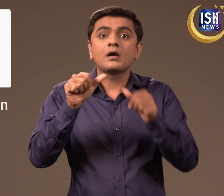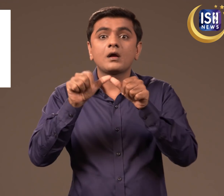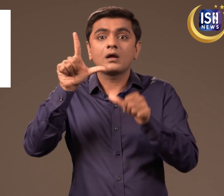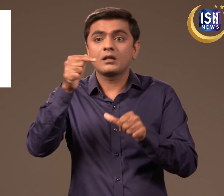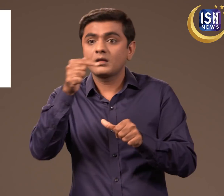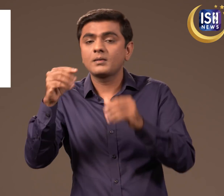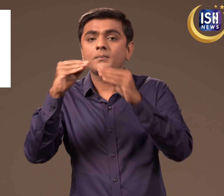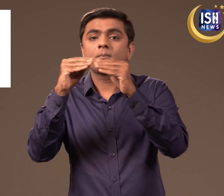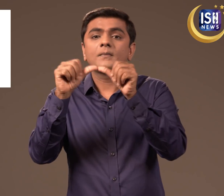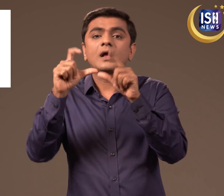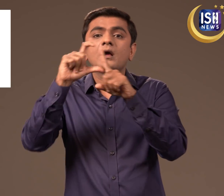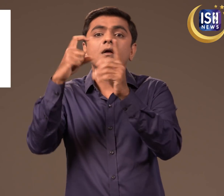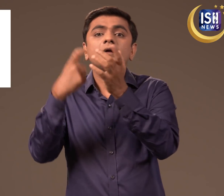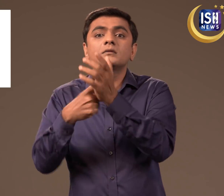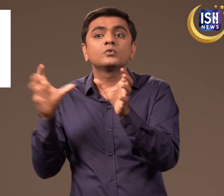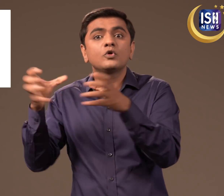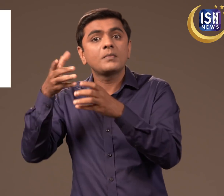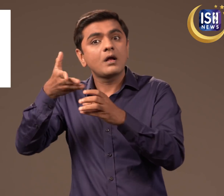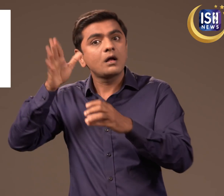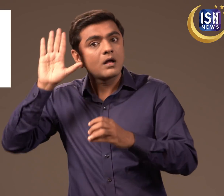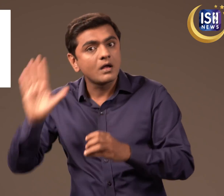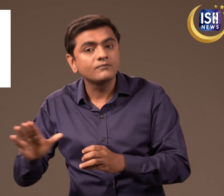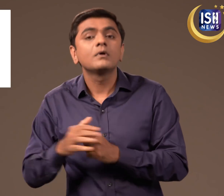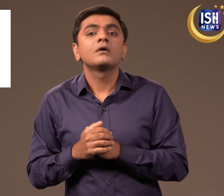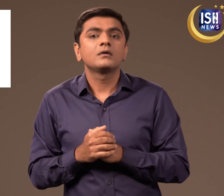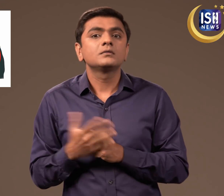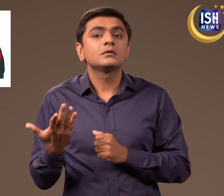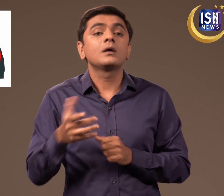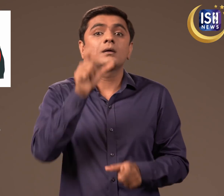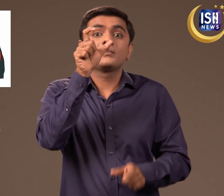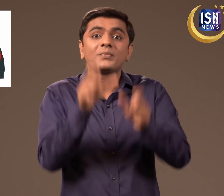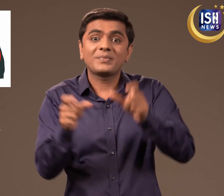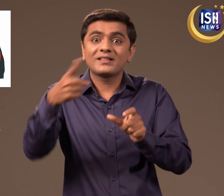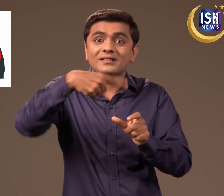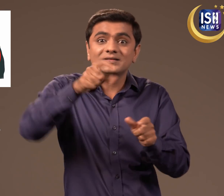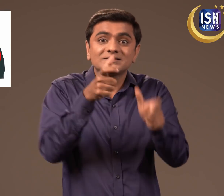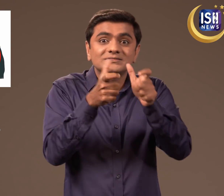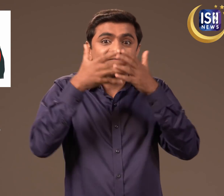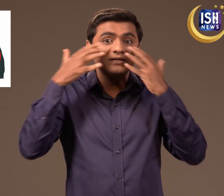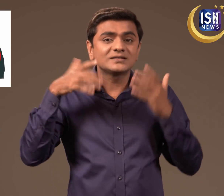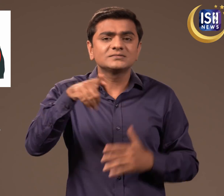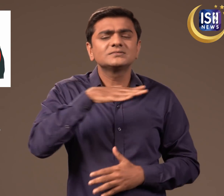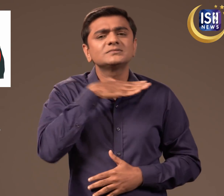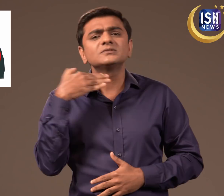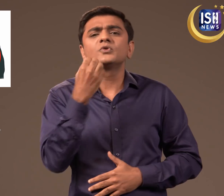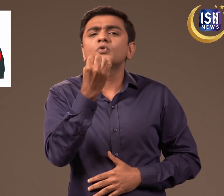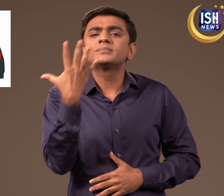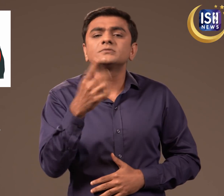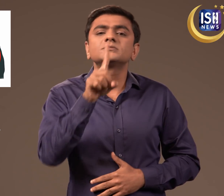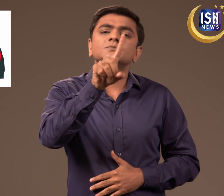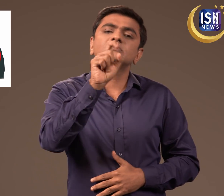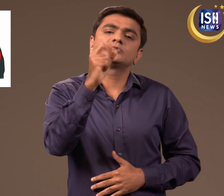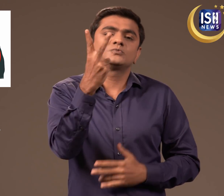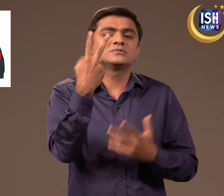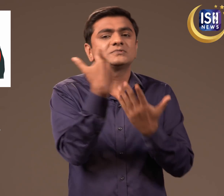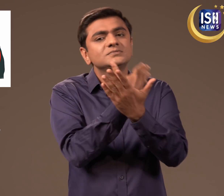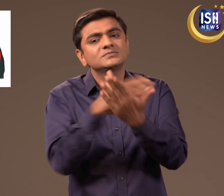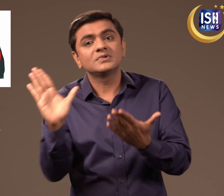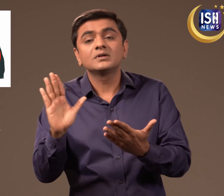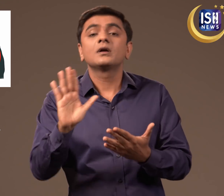and Al-Badr. 102 terrorists have been killed and eliminated.